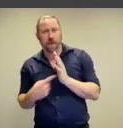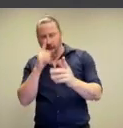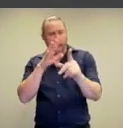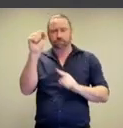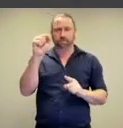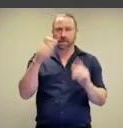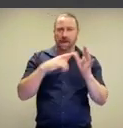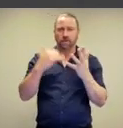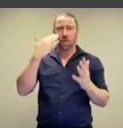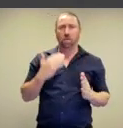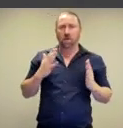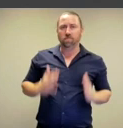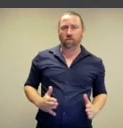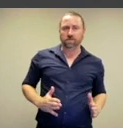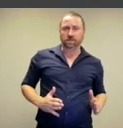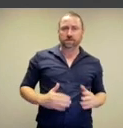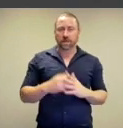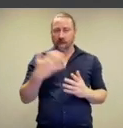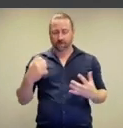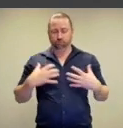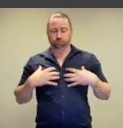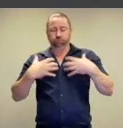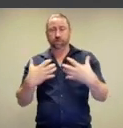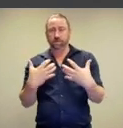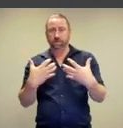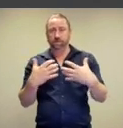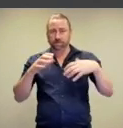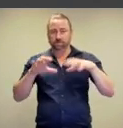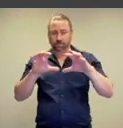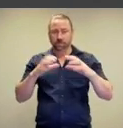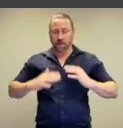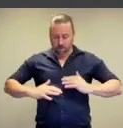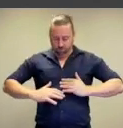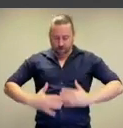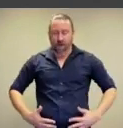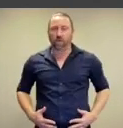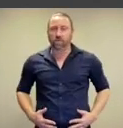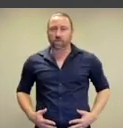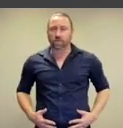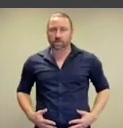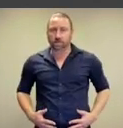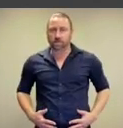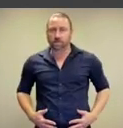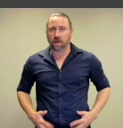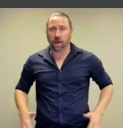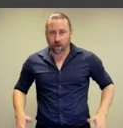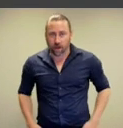as female bodies, we can make out